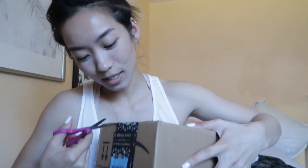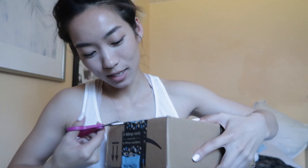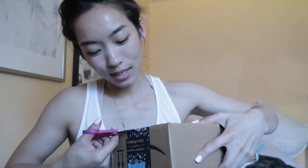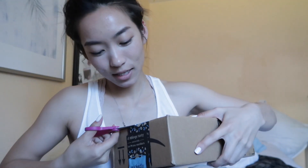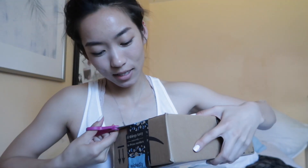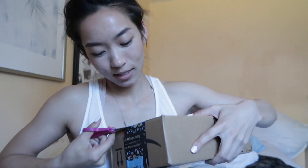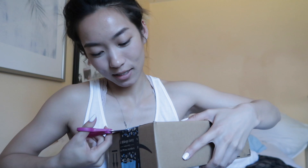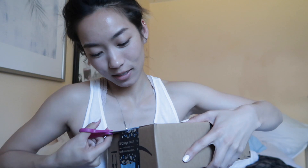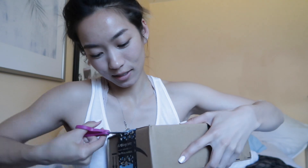hehehe hehehe